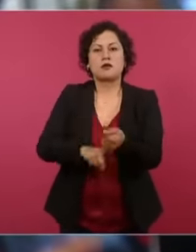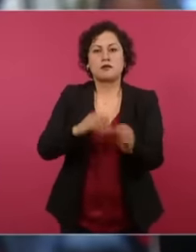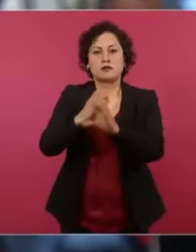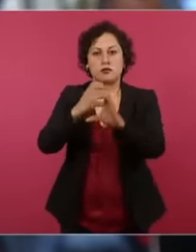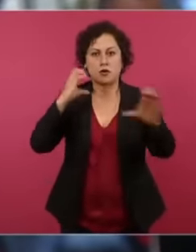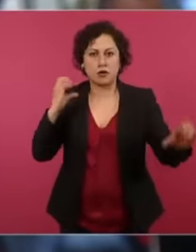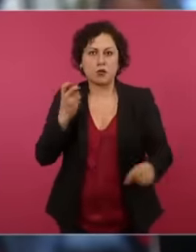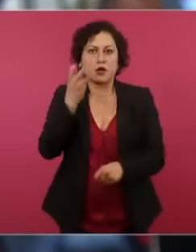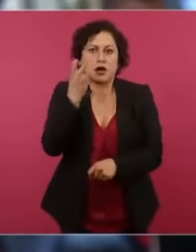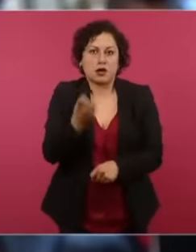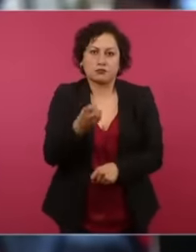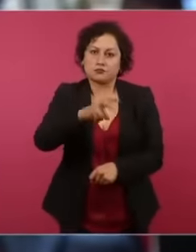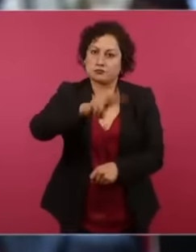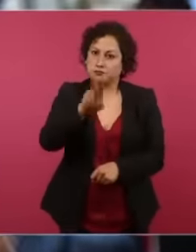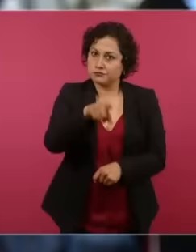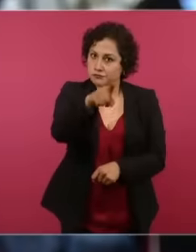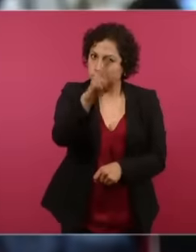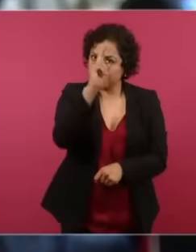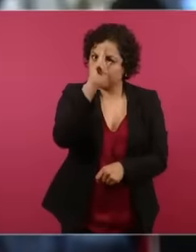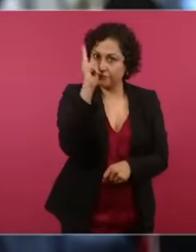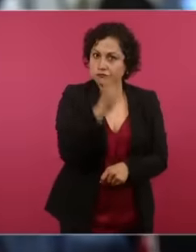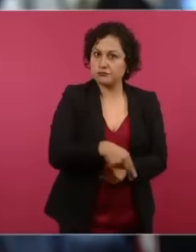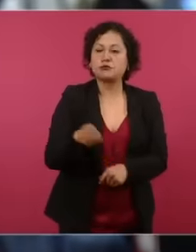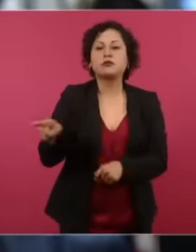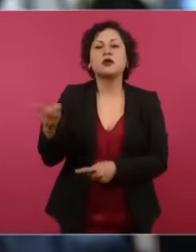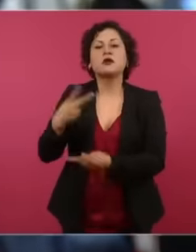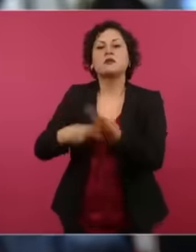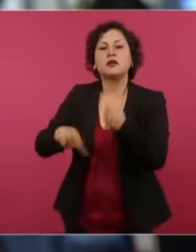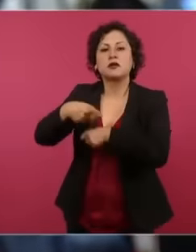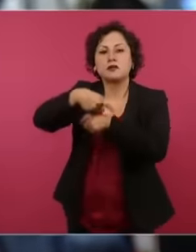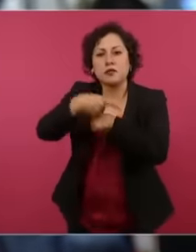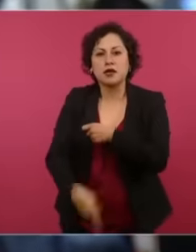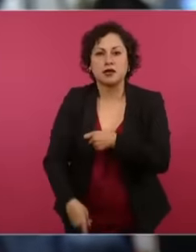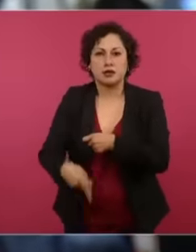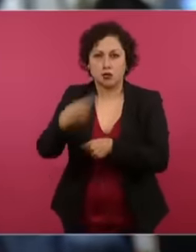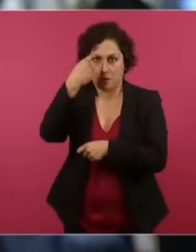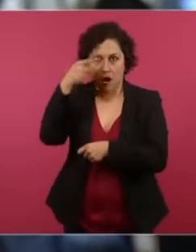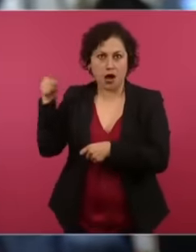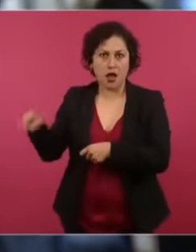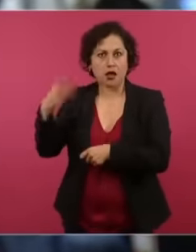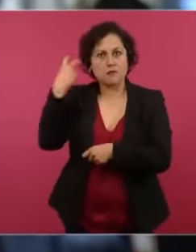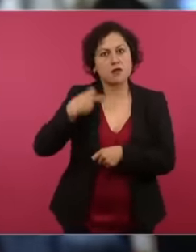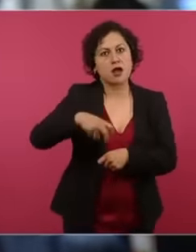takes away their ability to travel safely. I would like to ask you if you feel